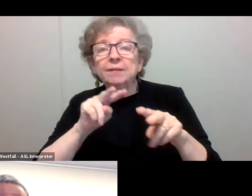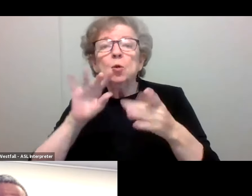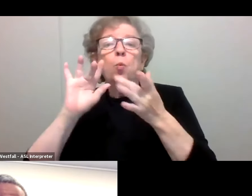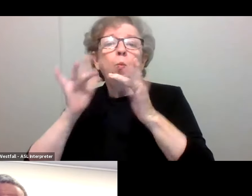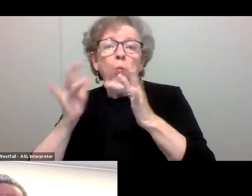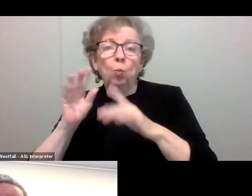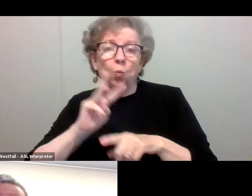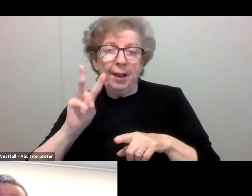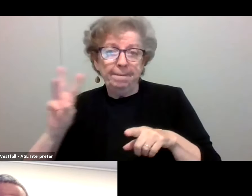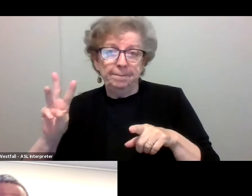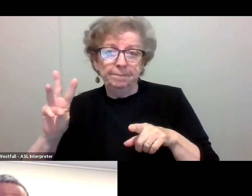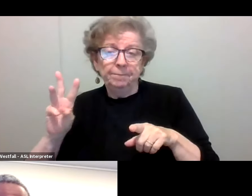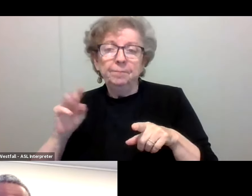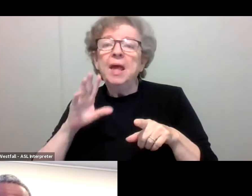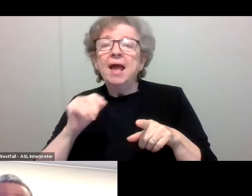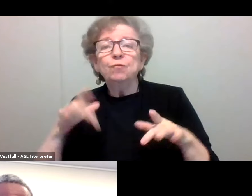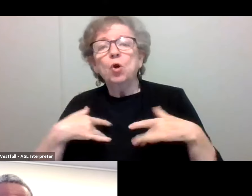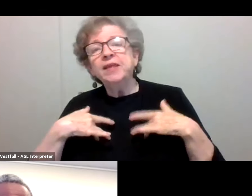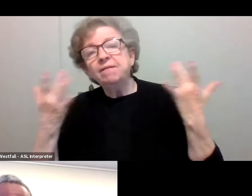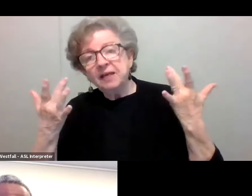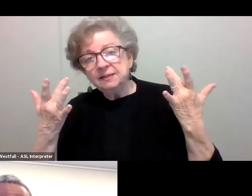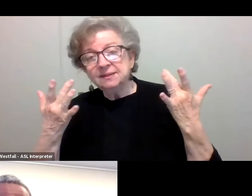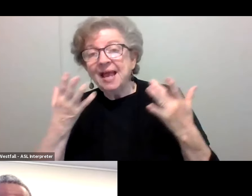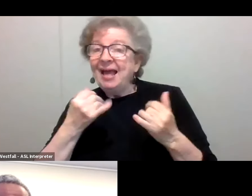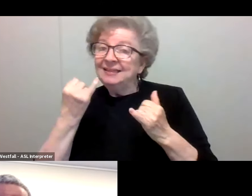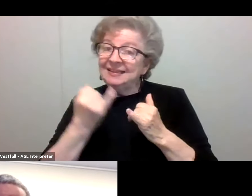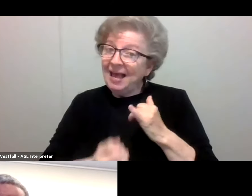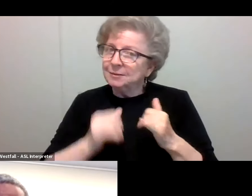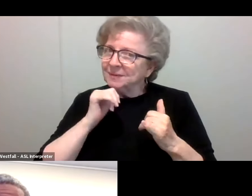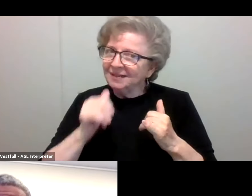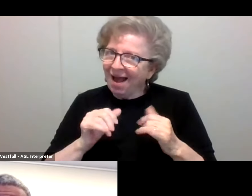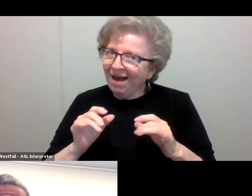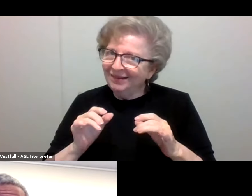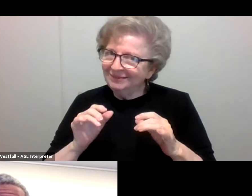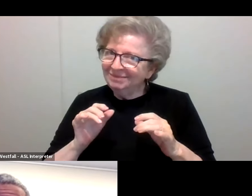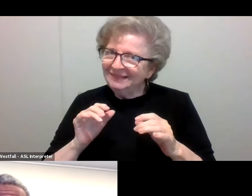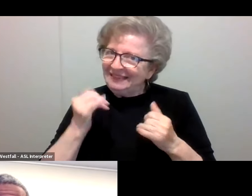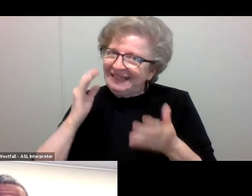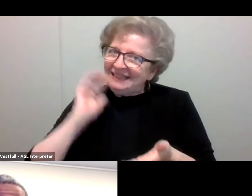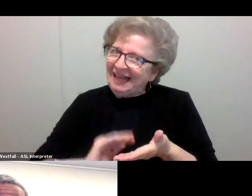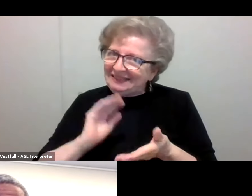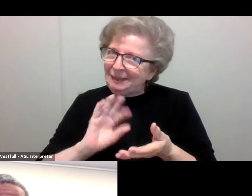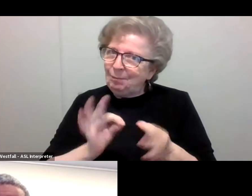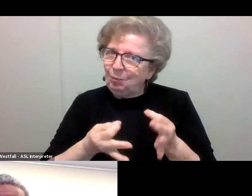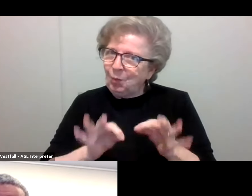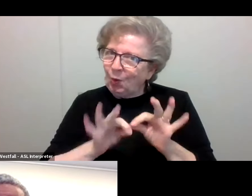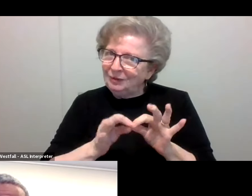for all the details of events. And last but not least, I wanna thank the staff, many staff across campus